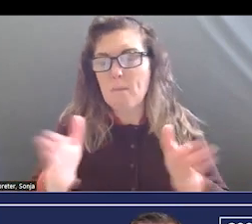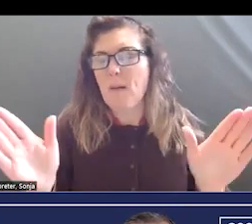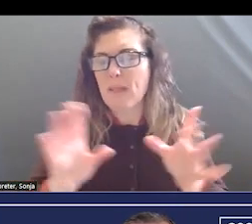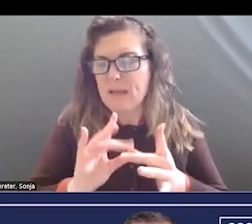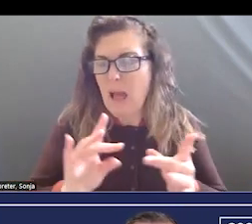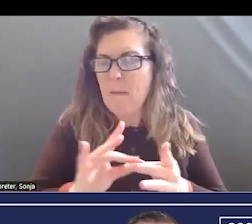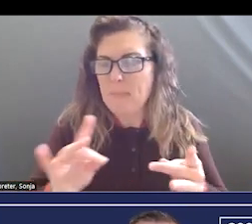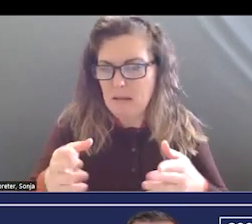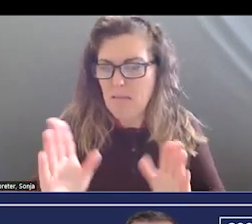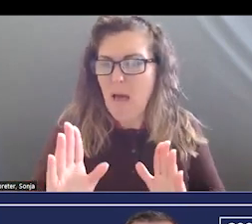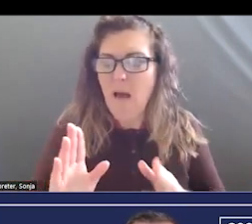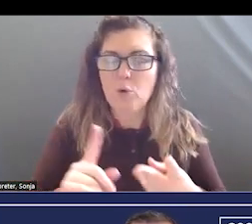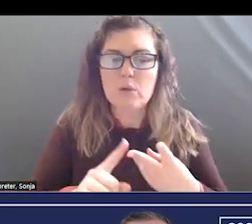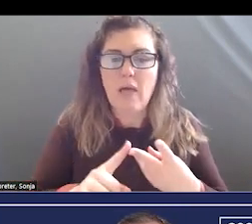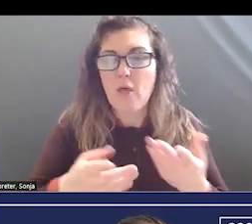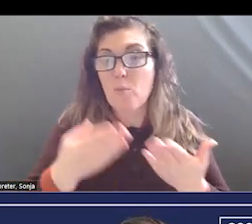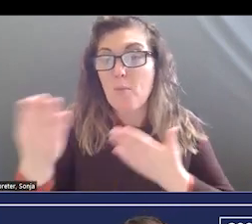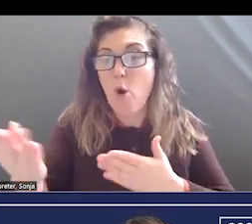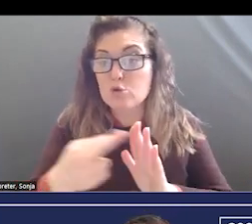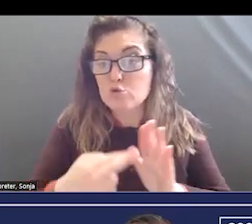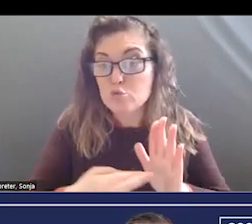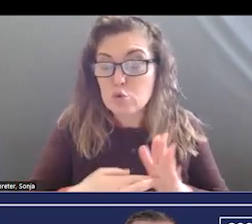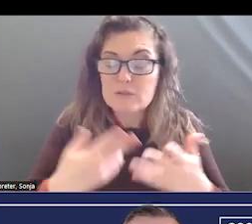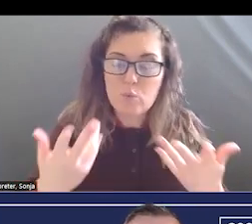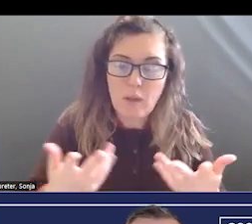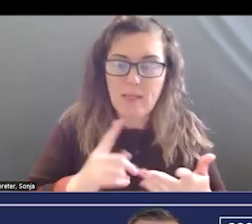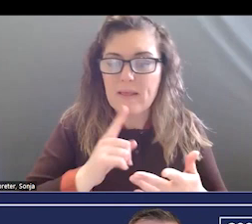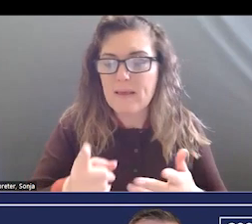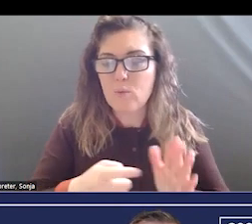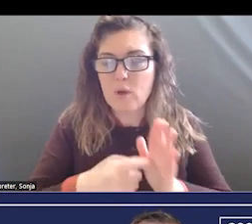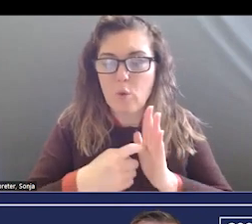THE PROPOSED RULES REQUIRE 988 SERVICE PROVIDERS TO REPORT